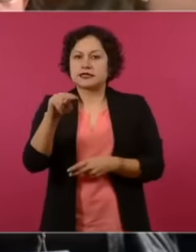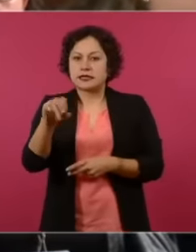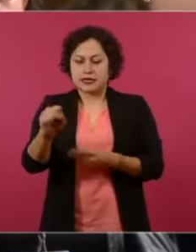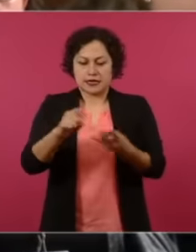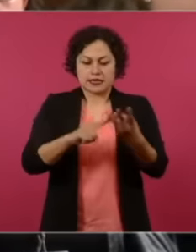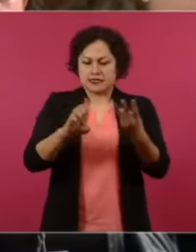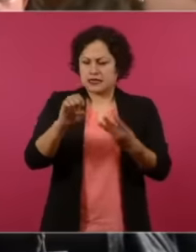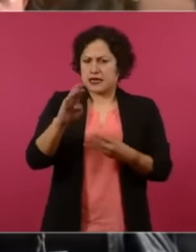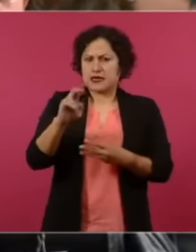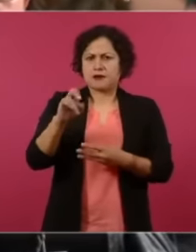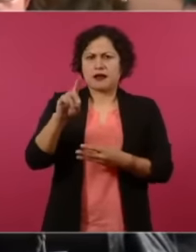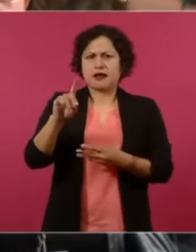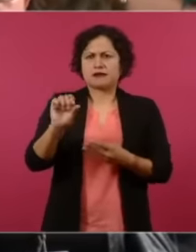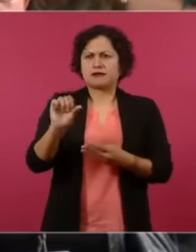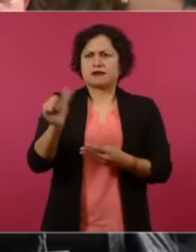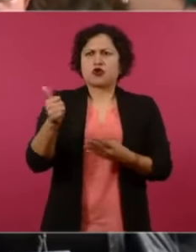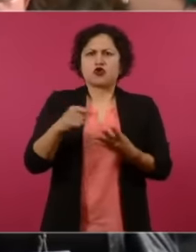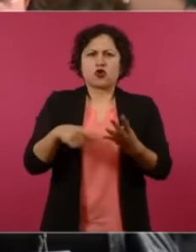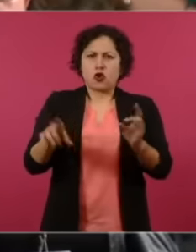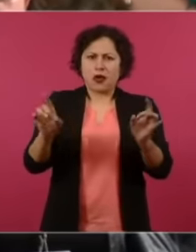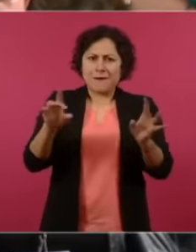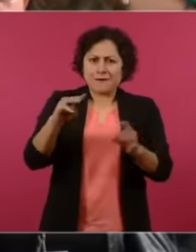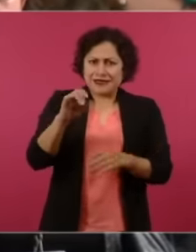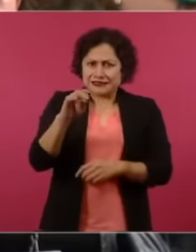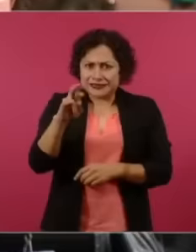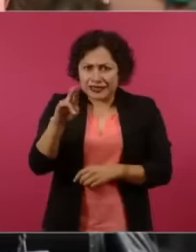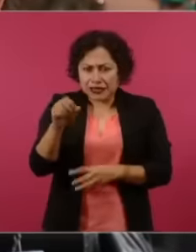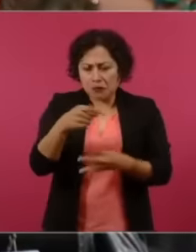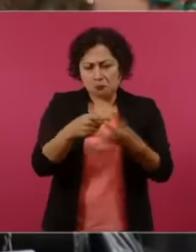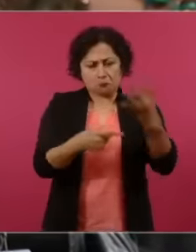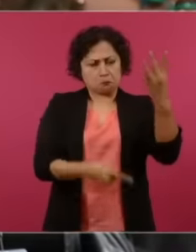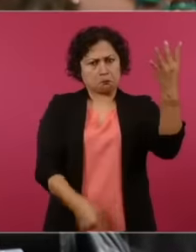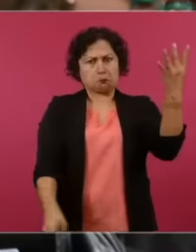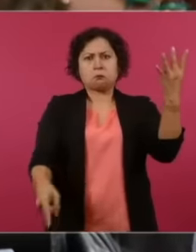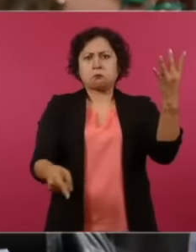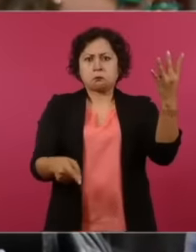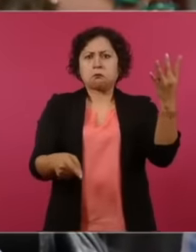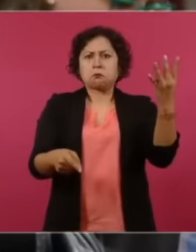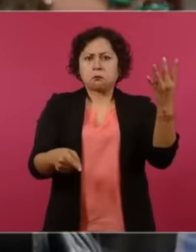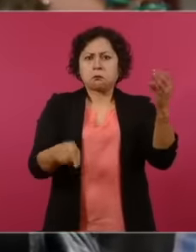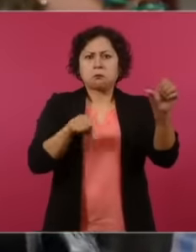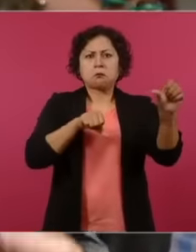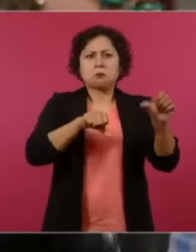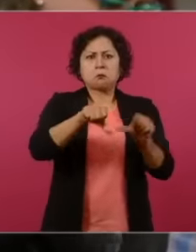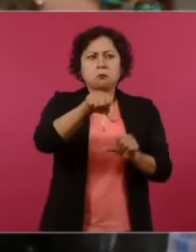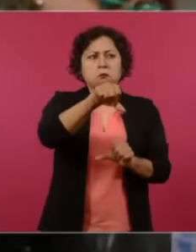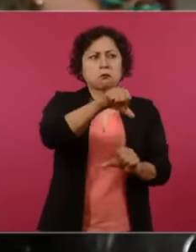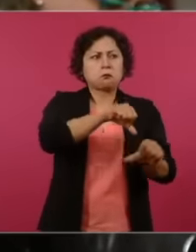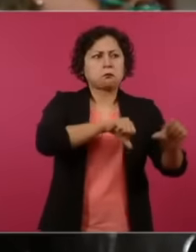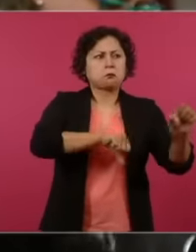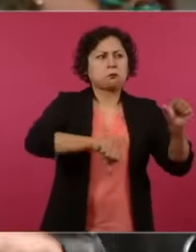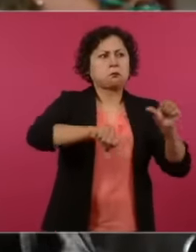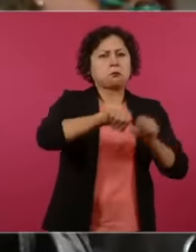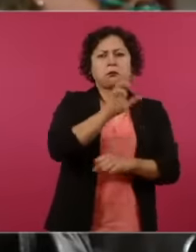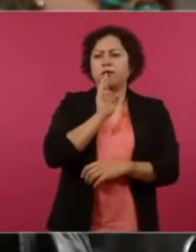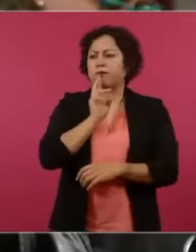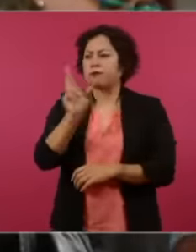Mancera, well, less No, but all those who went through there did not resolve the issue and now they are